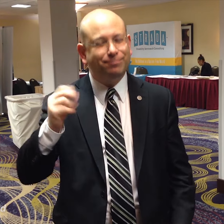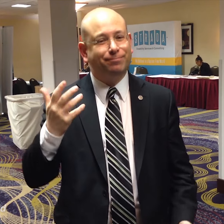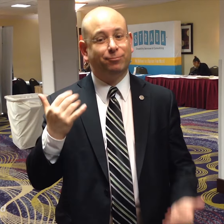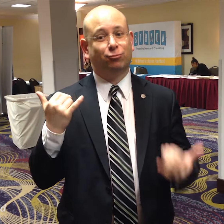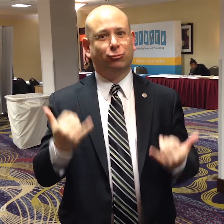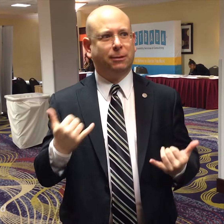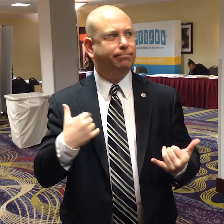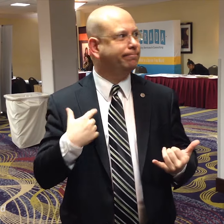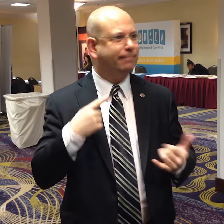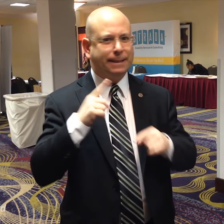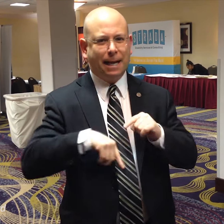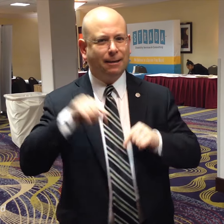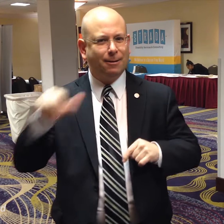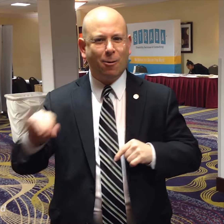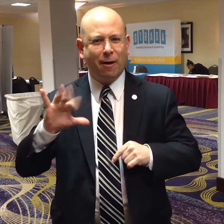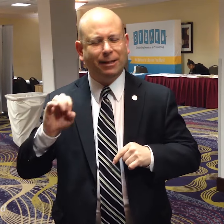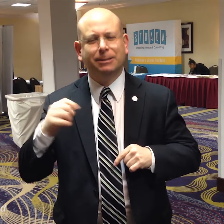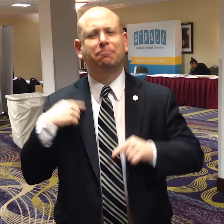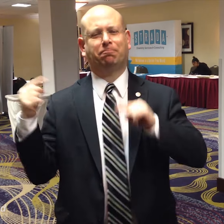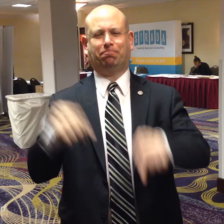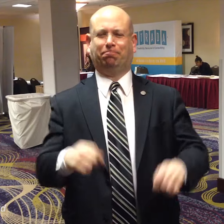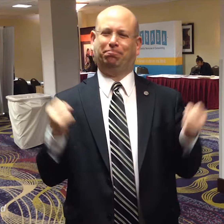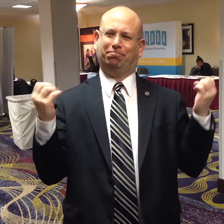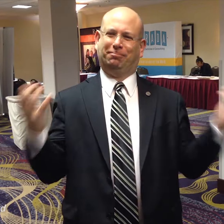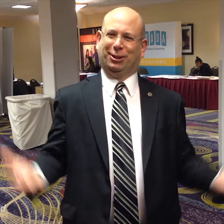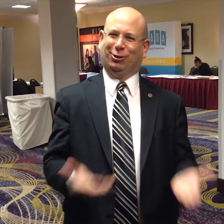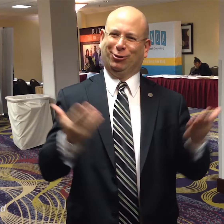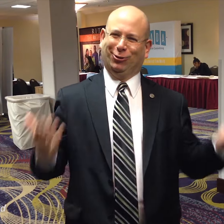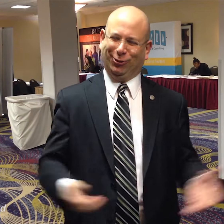Since I'm not in the office, I figured I can do it from here!